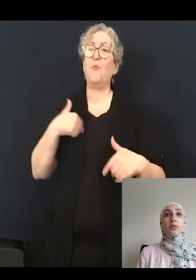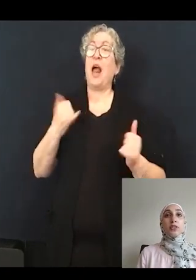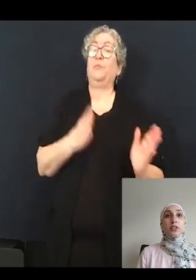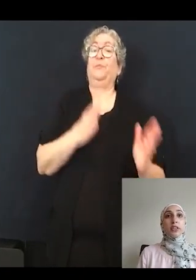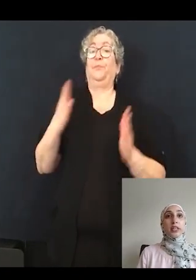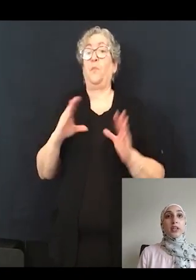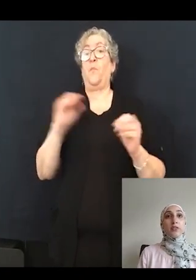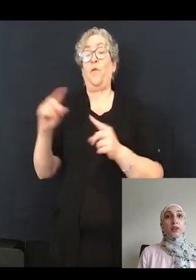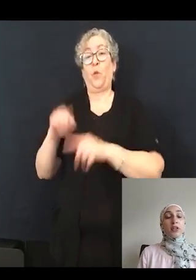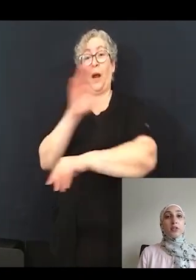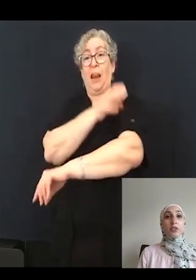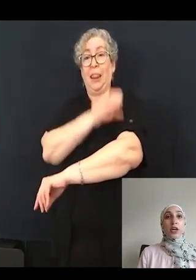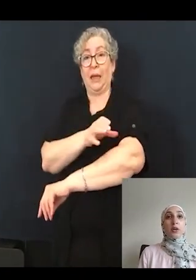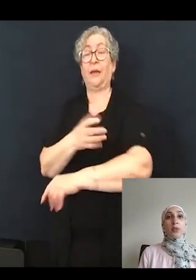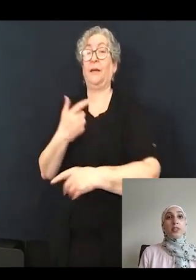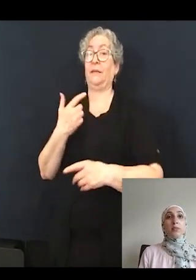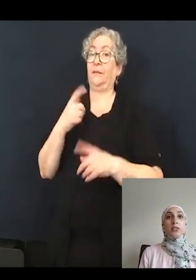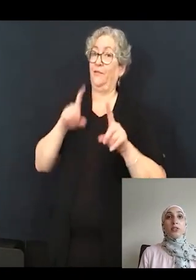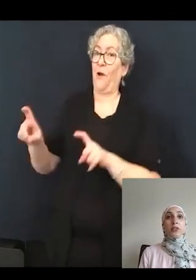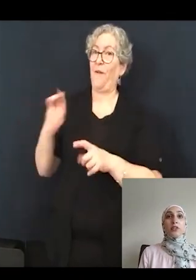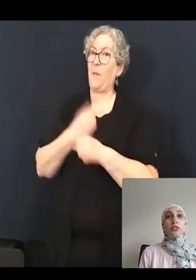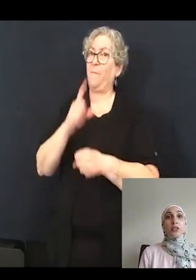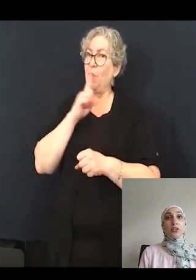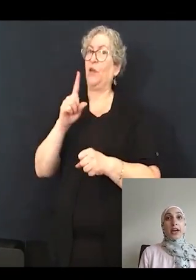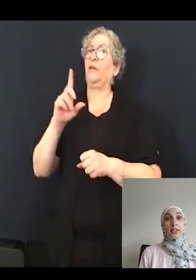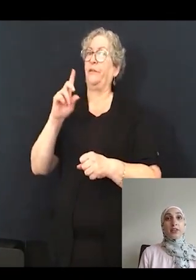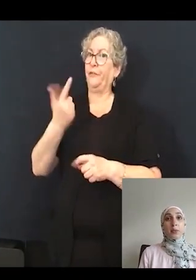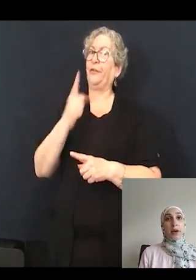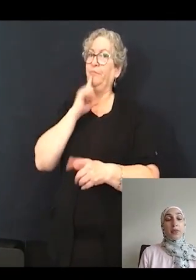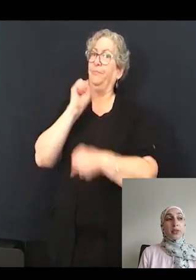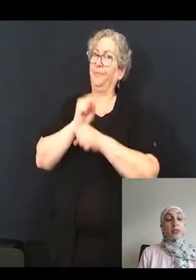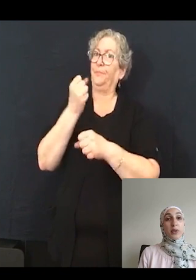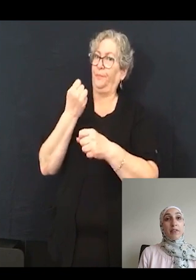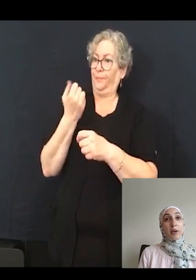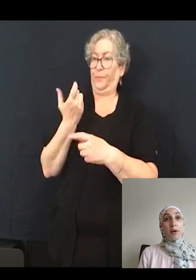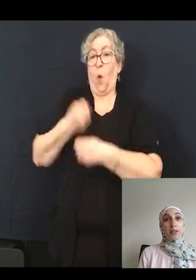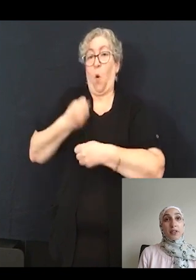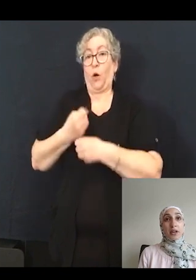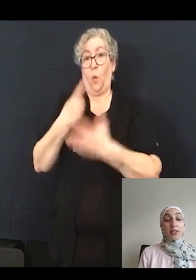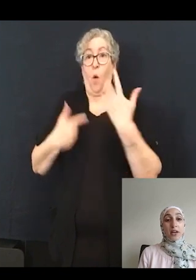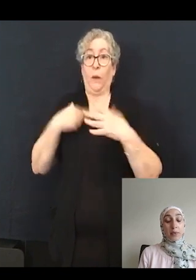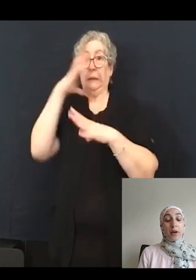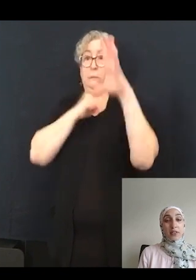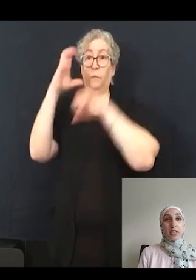for a clinical trial, we need to be certain that the drugs are acting on the pathways that we have hypothesized.